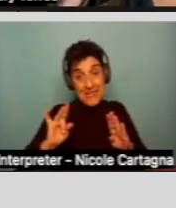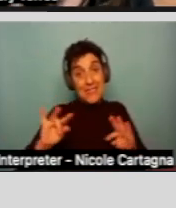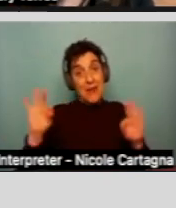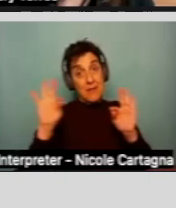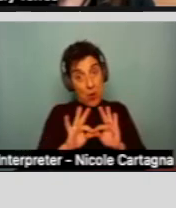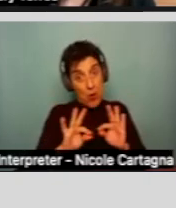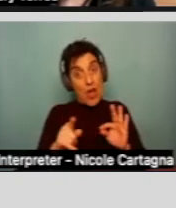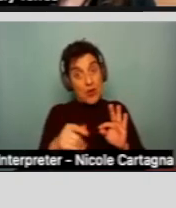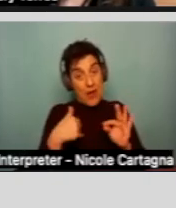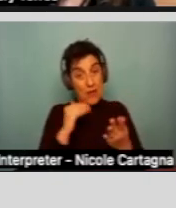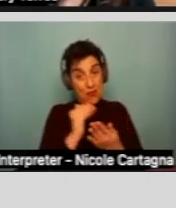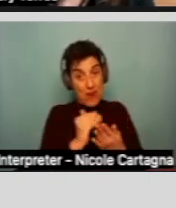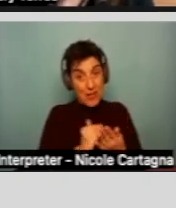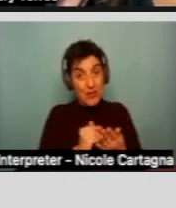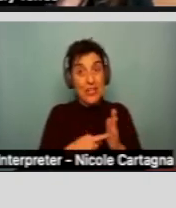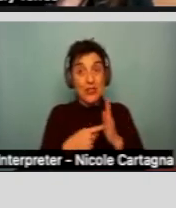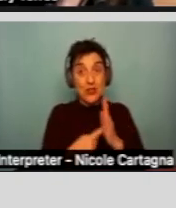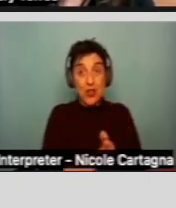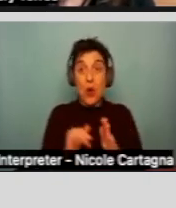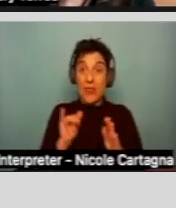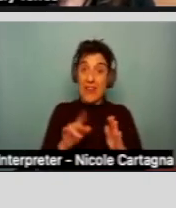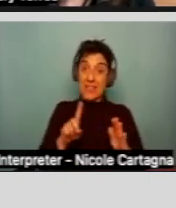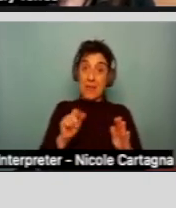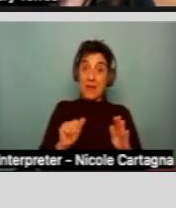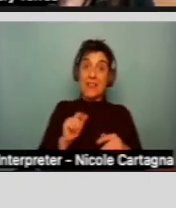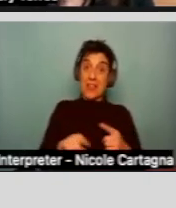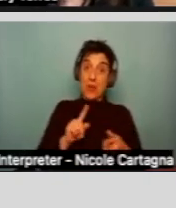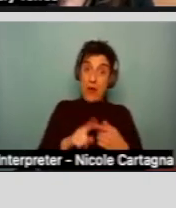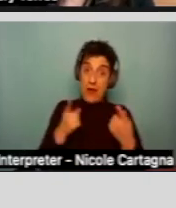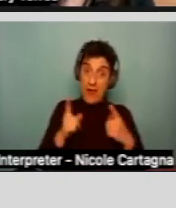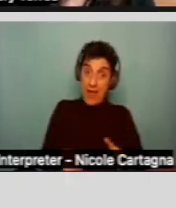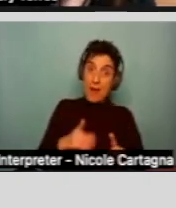that show that disability originated before the age of 18.